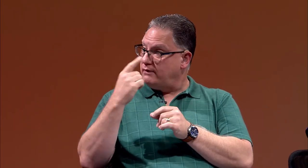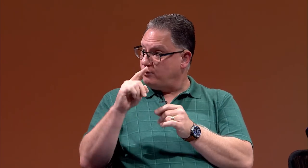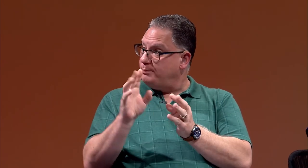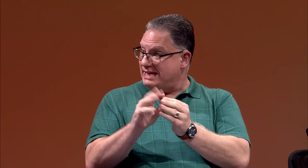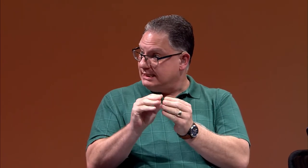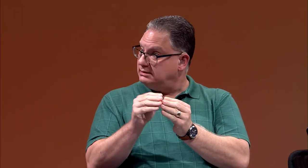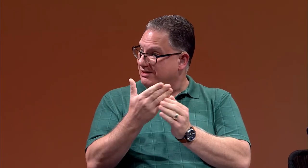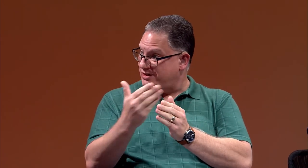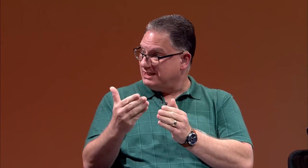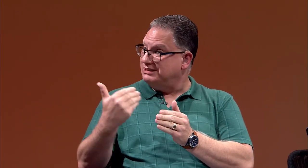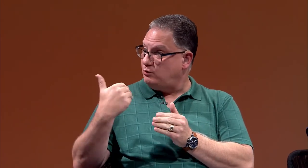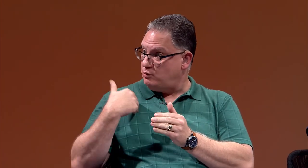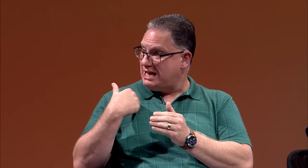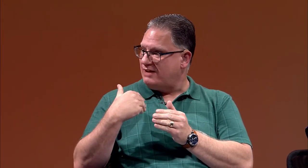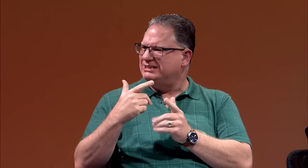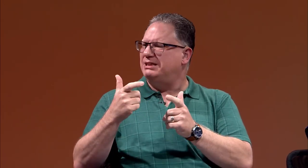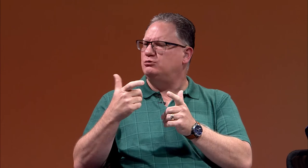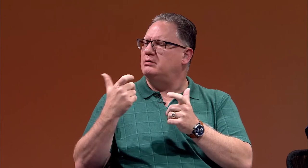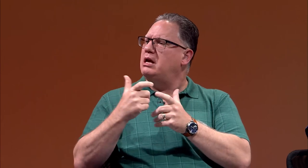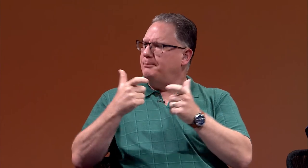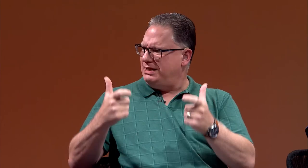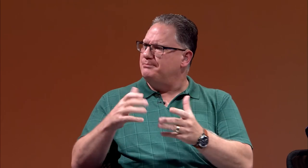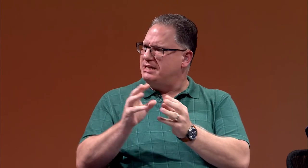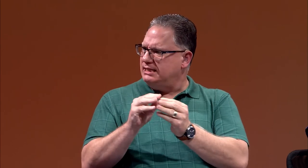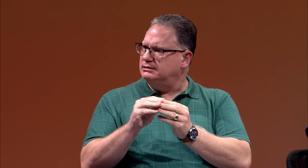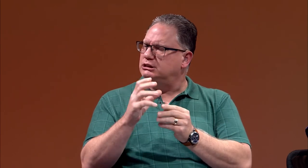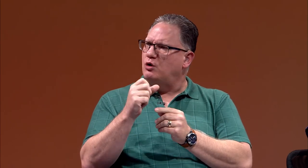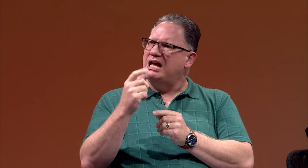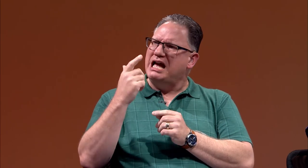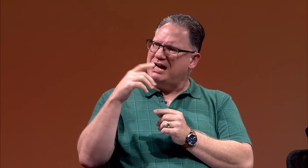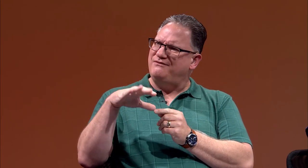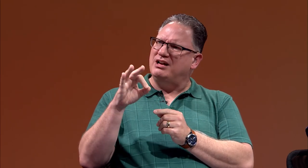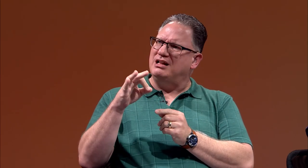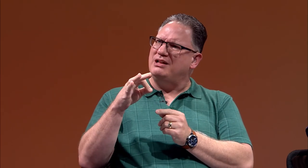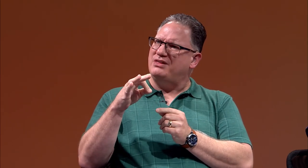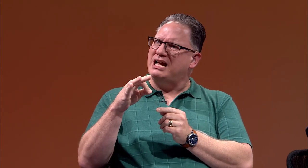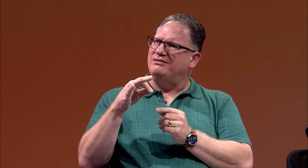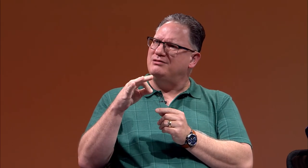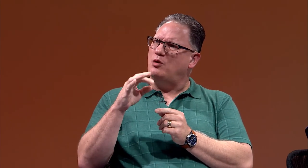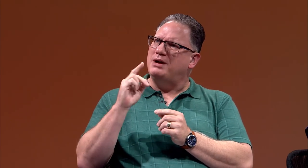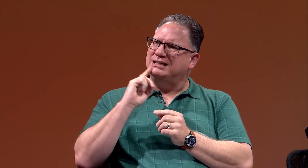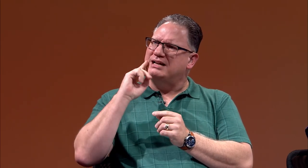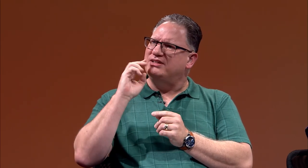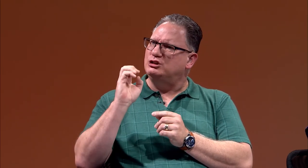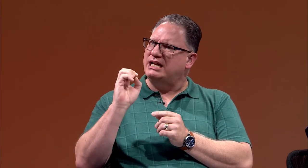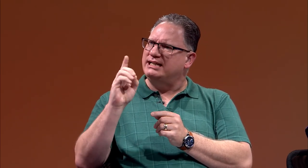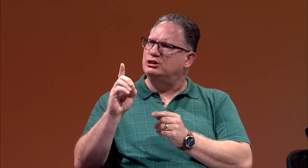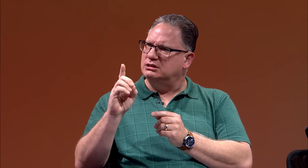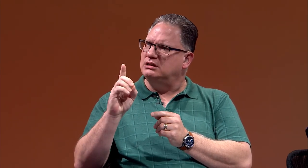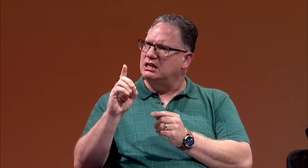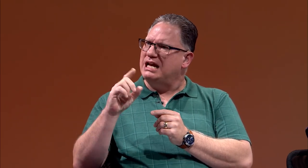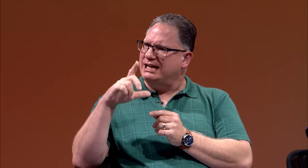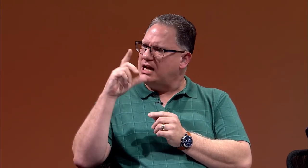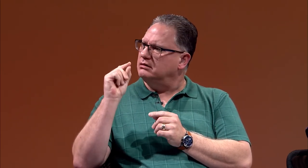for meetings and things that we would have, especially big meetings. So I felt like, that my deaf education at Gallaudet